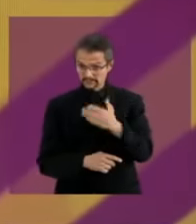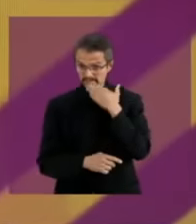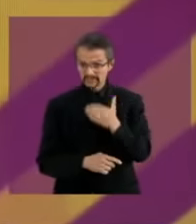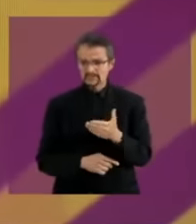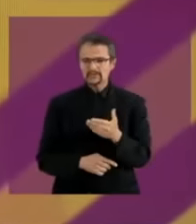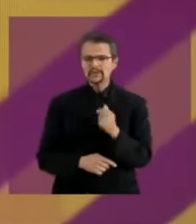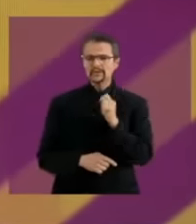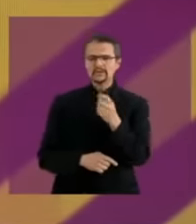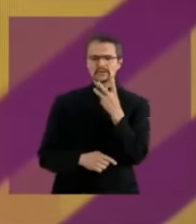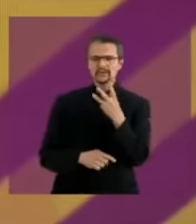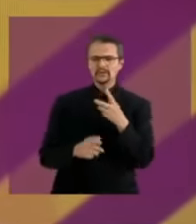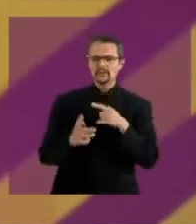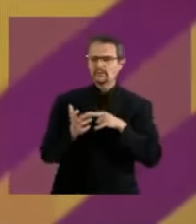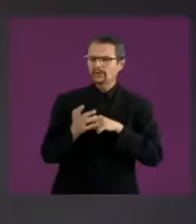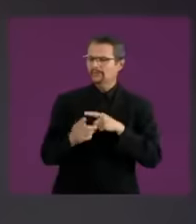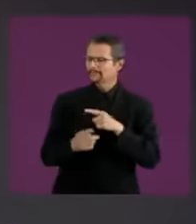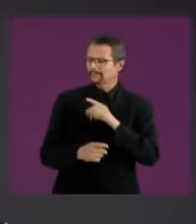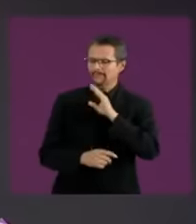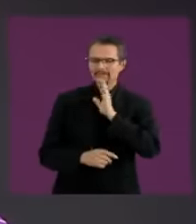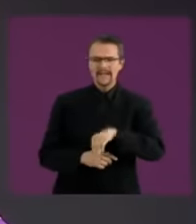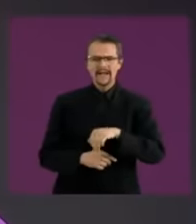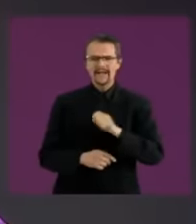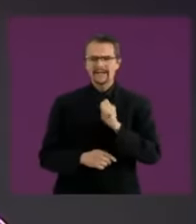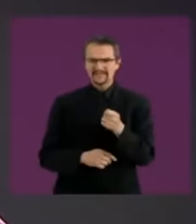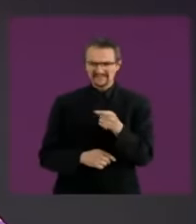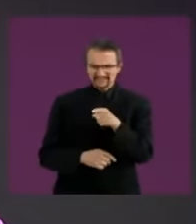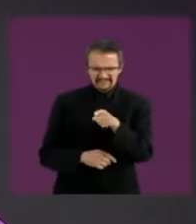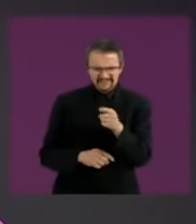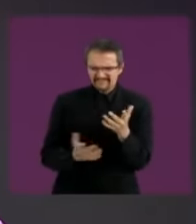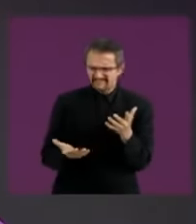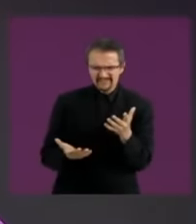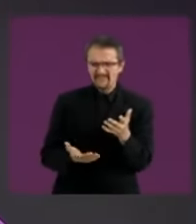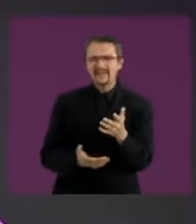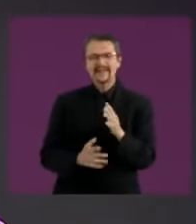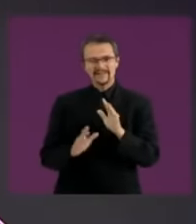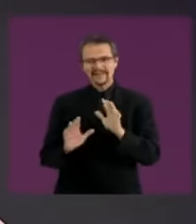we have it or I have always been on the side of the victims and justice throughout